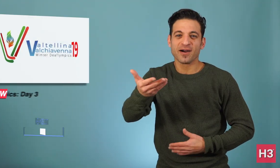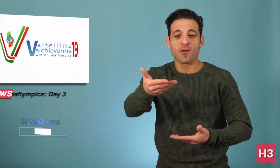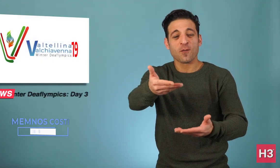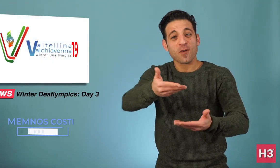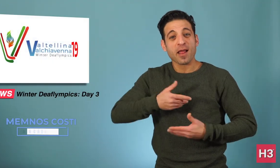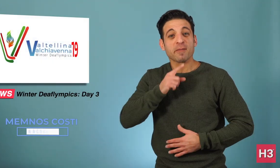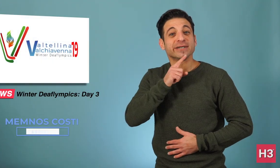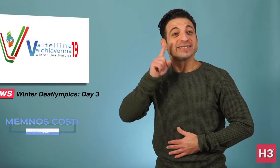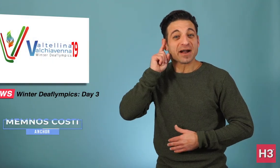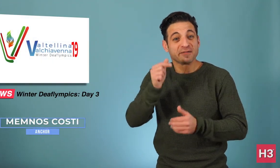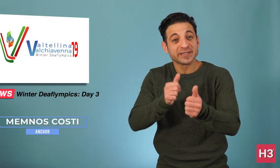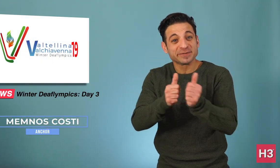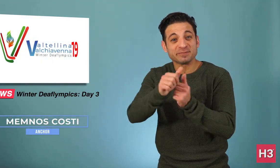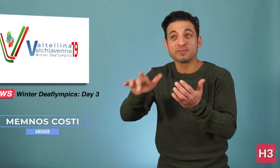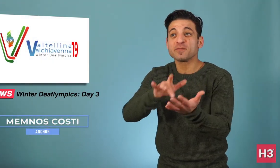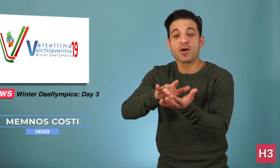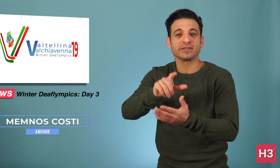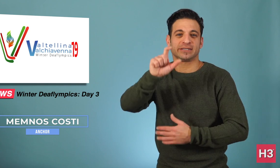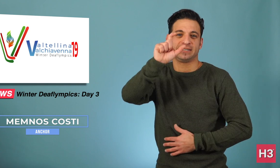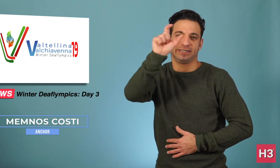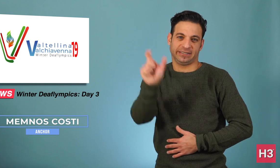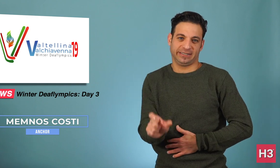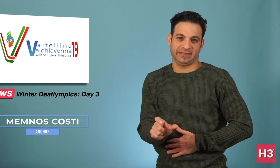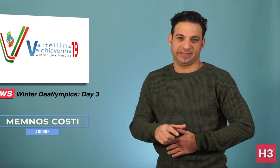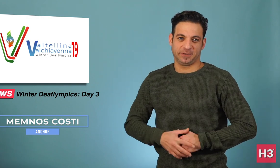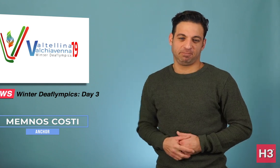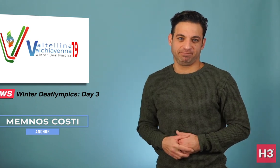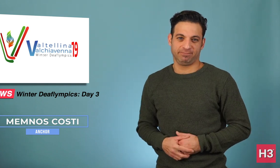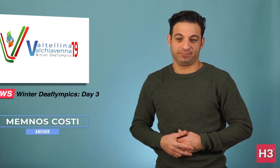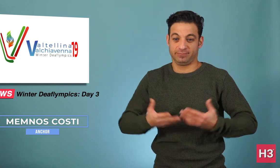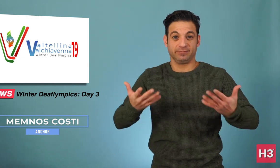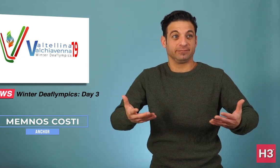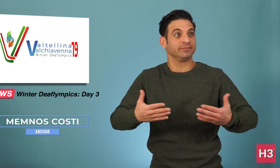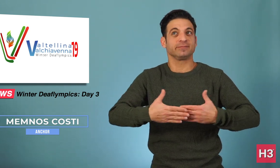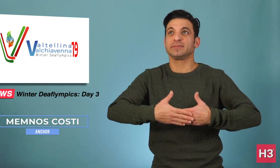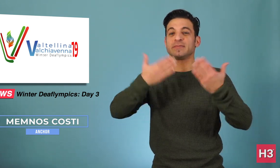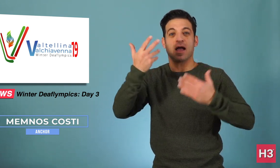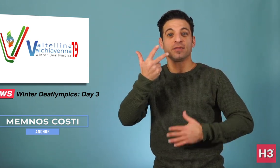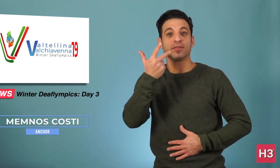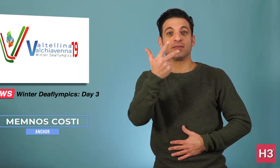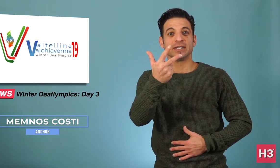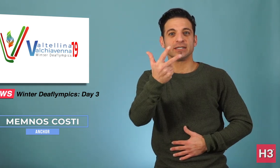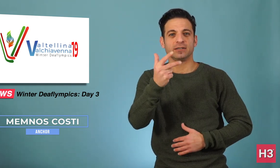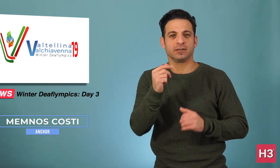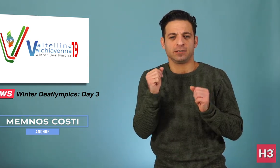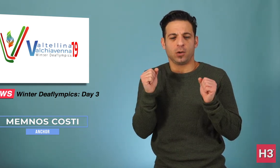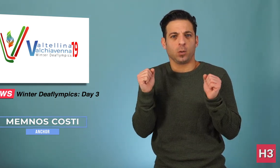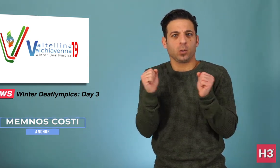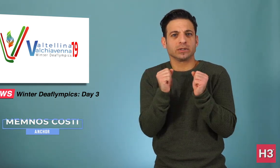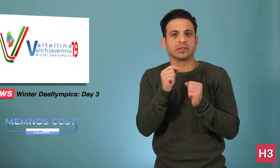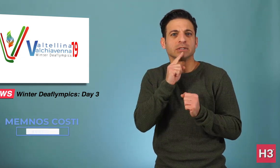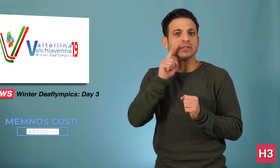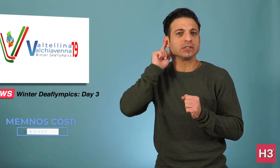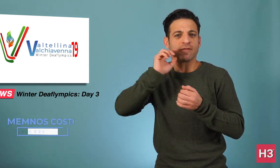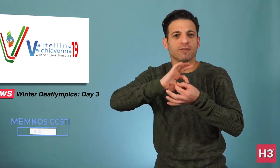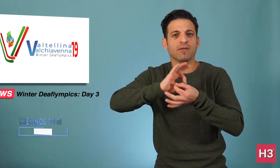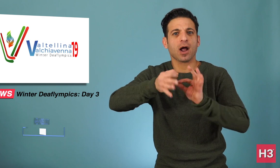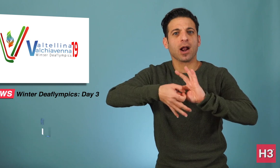Hello and welcome to DeafSports: Italy! We're into the third day of the Winter